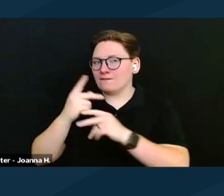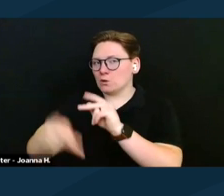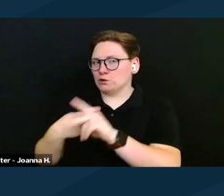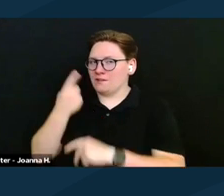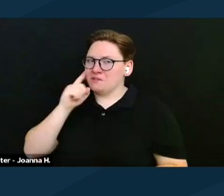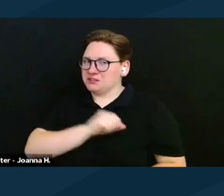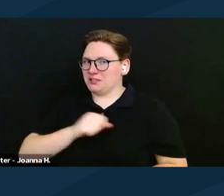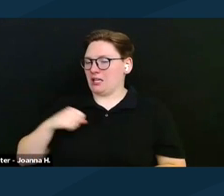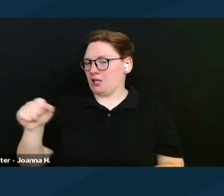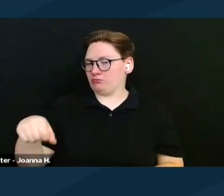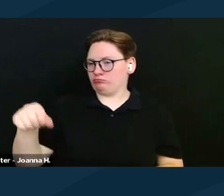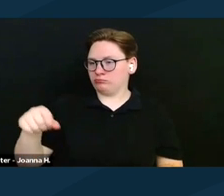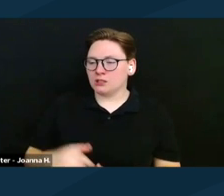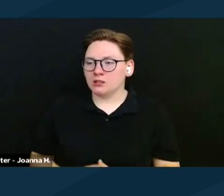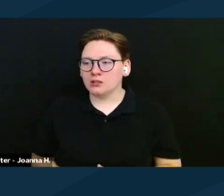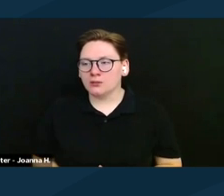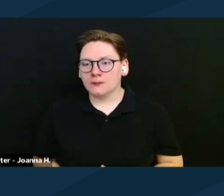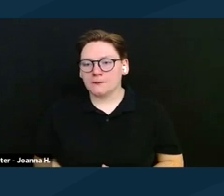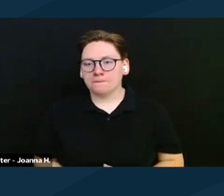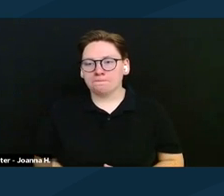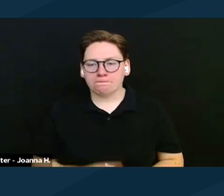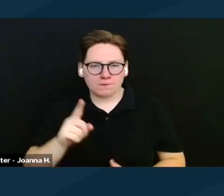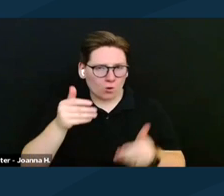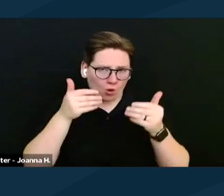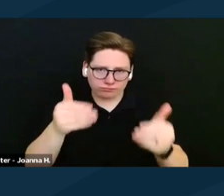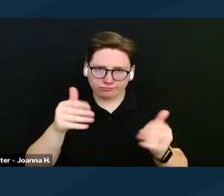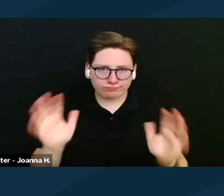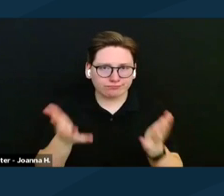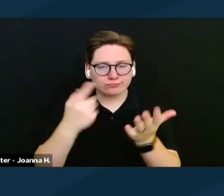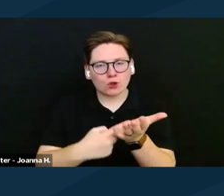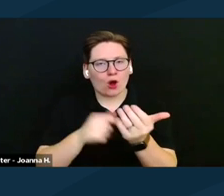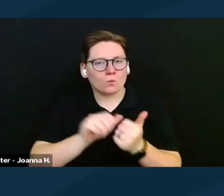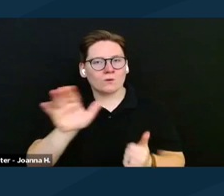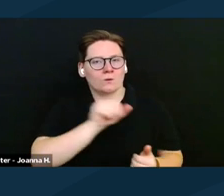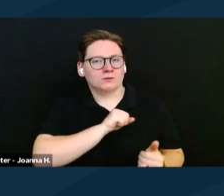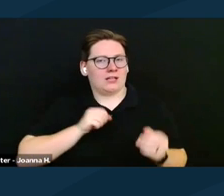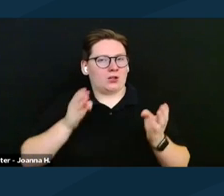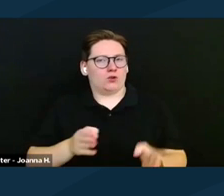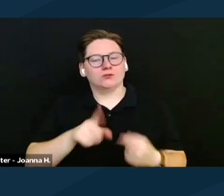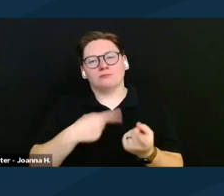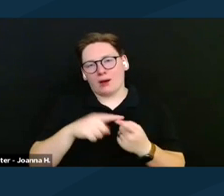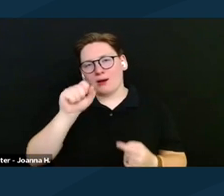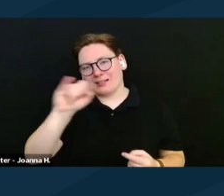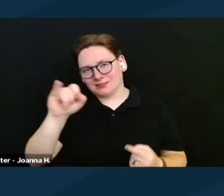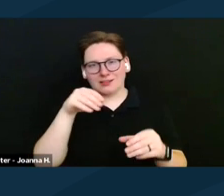And so you can talk to your senators about the SSI Savings Penalty Elimination Act.